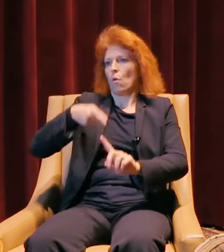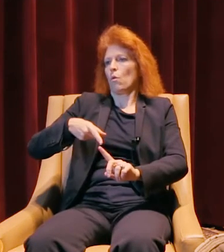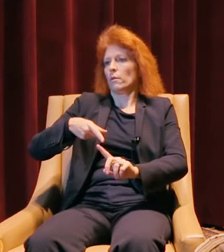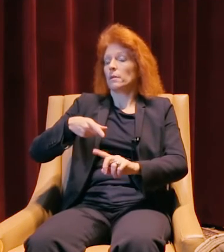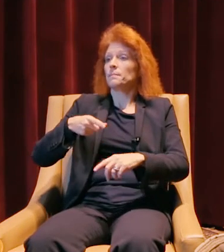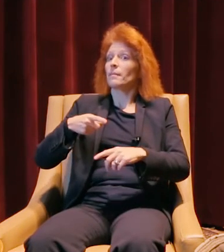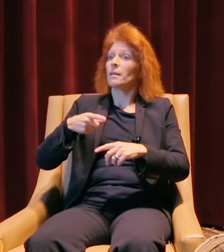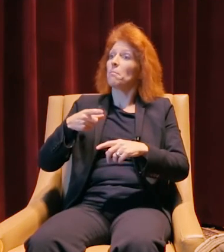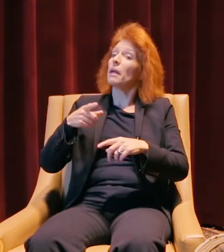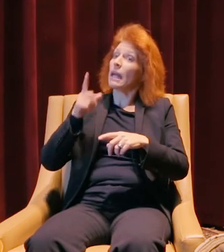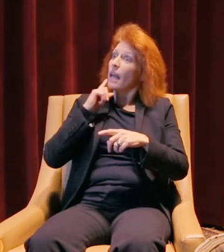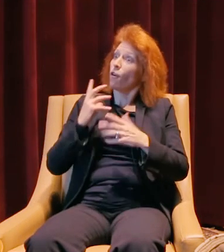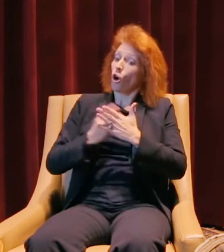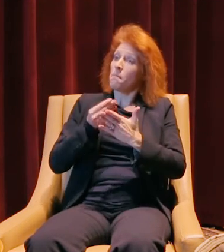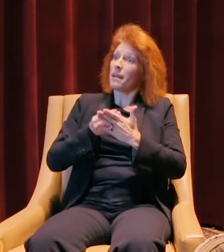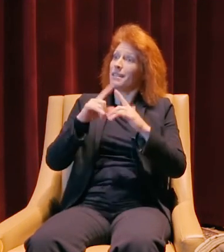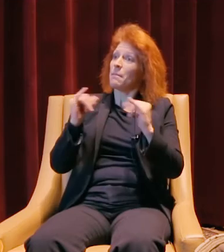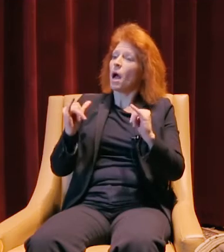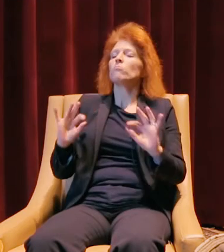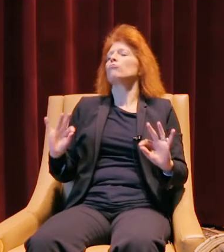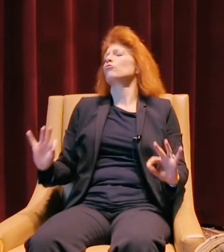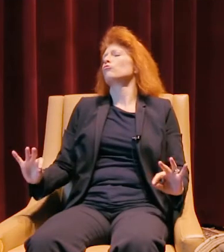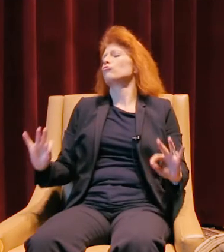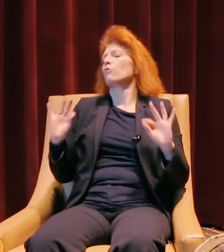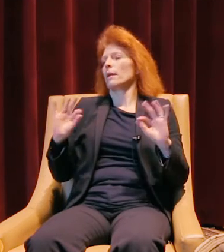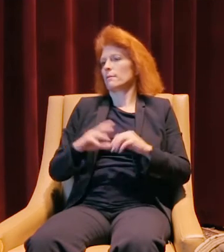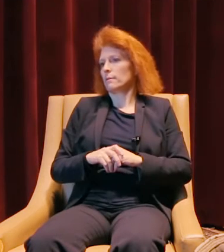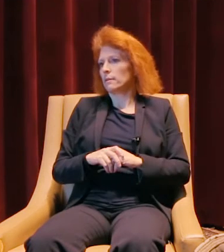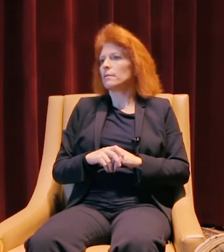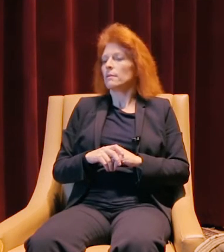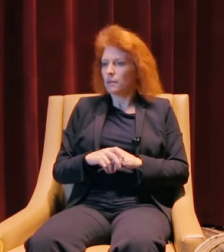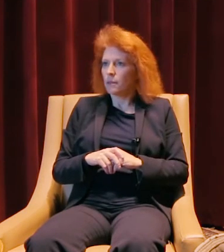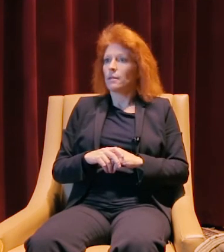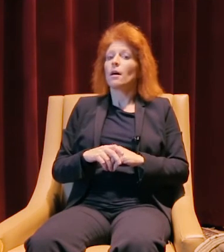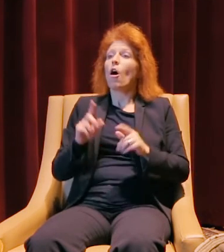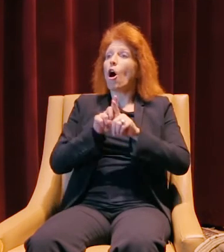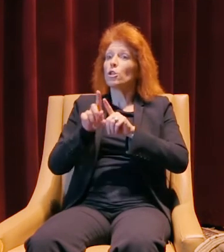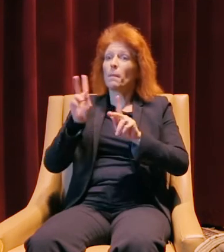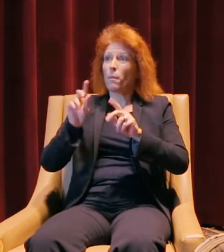If I can make a living at it the same time, I wanna be able to do that, and of course, I want the people that work so hard with me